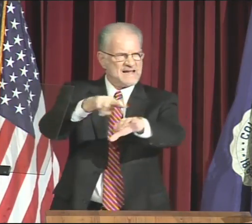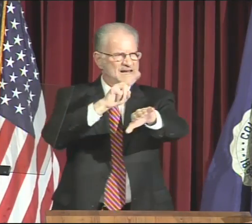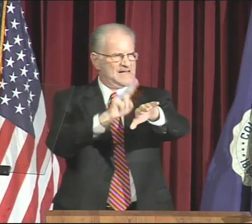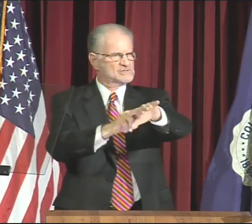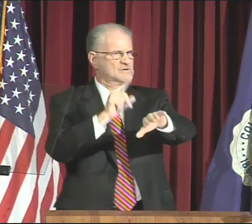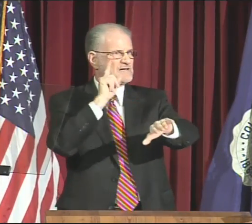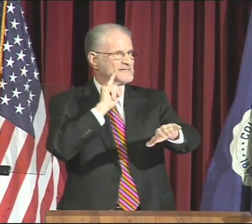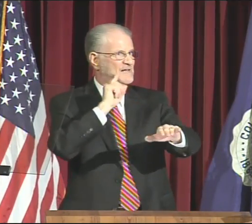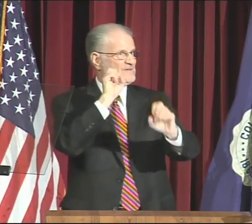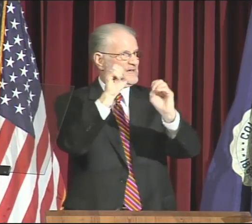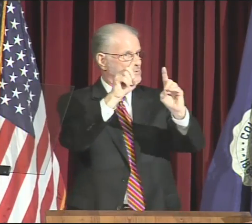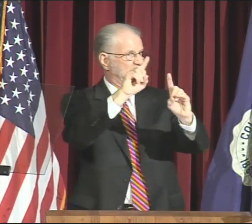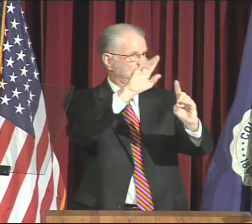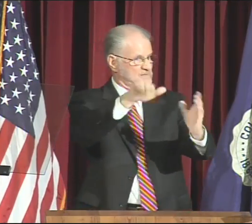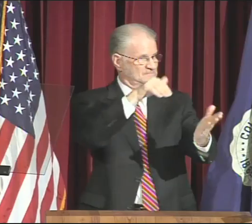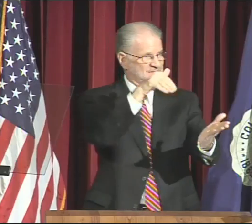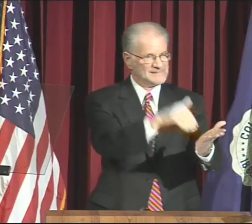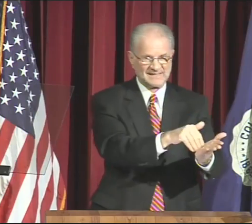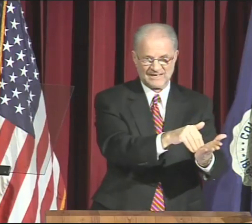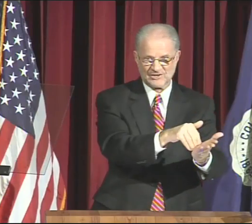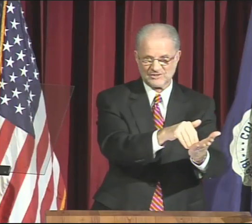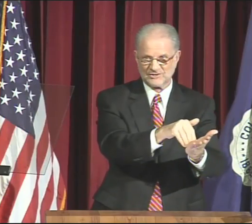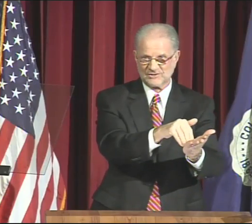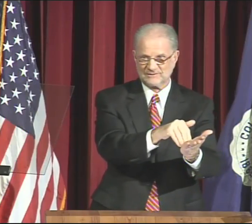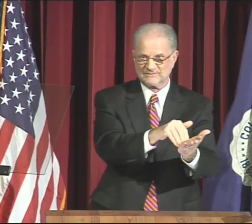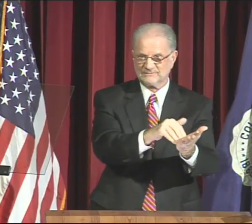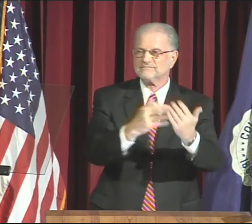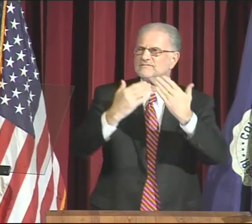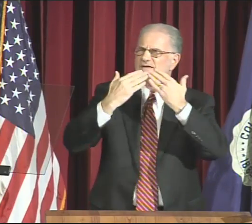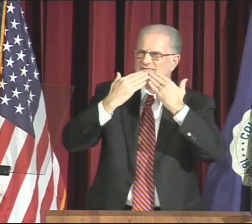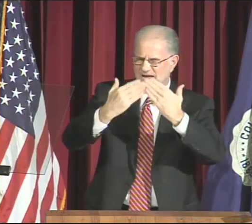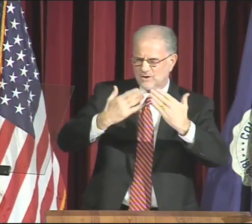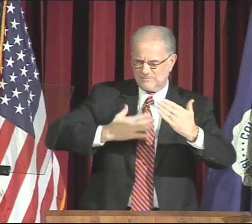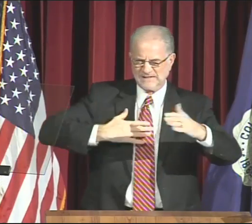Laurent Clerc National Deaf Education Center.